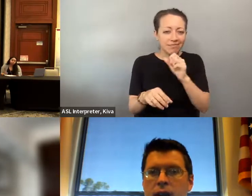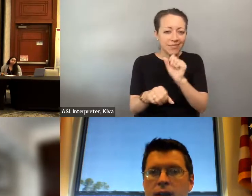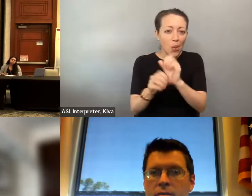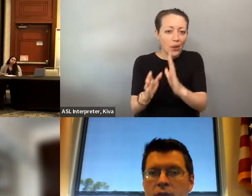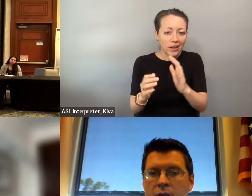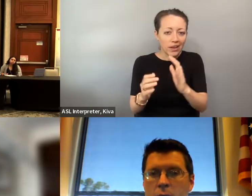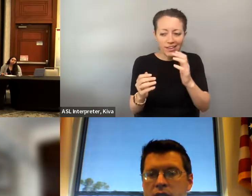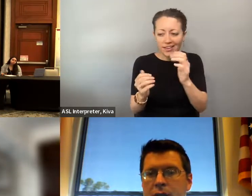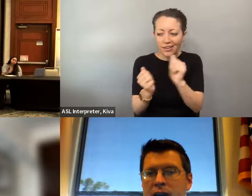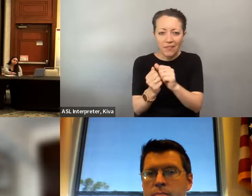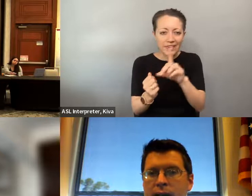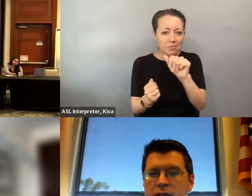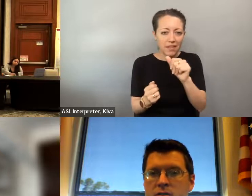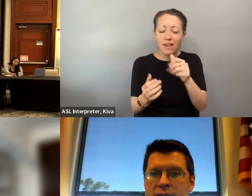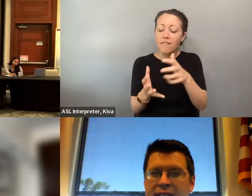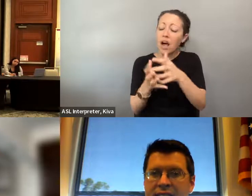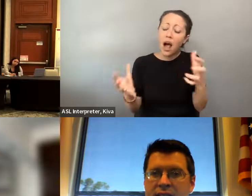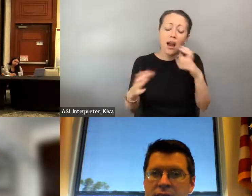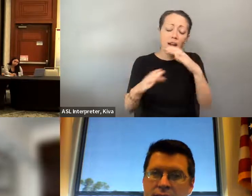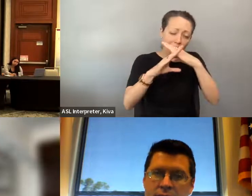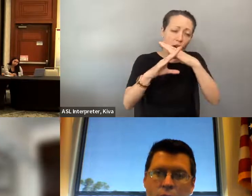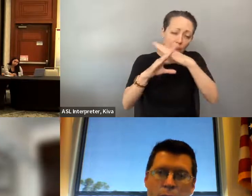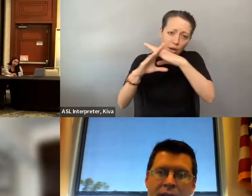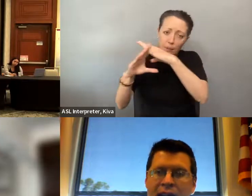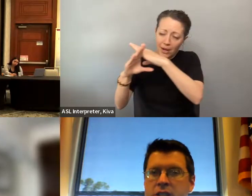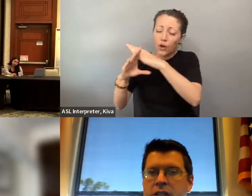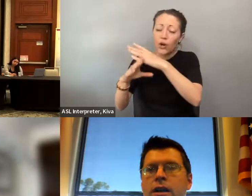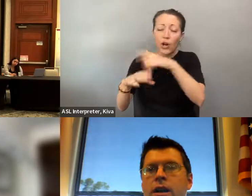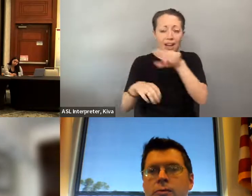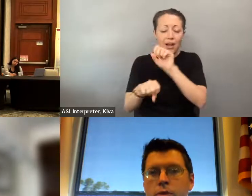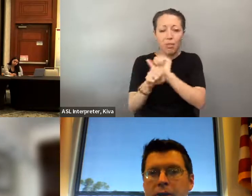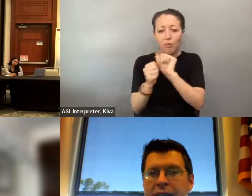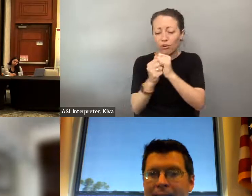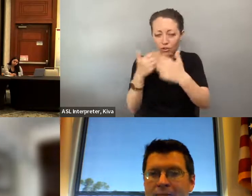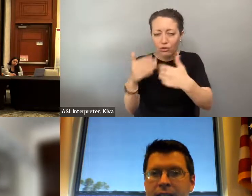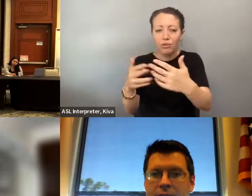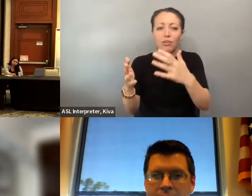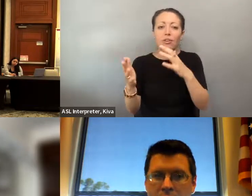my life I have been a student with the disability going through the education system, and then transitioning into the workforce. transitioning into the workforce. I've had to